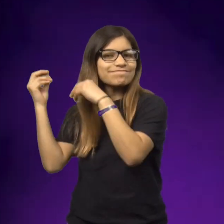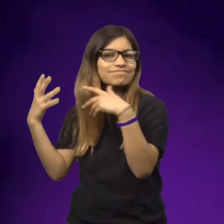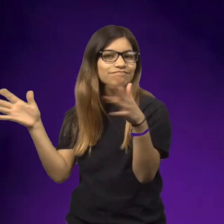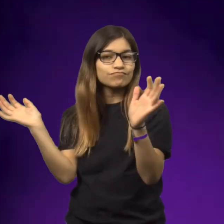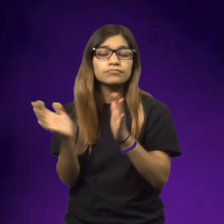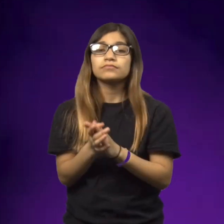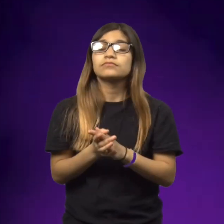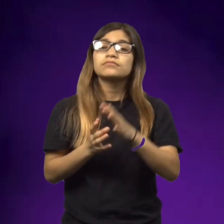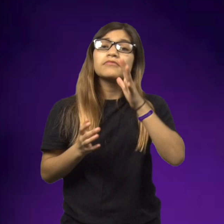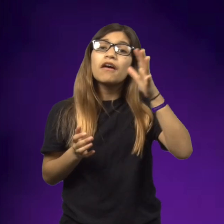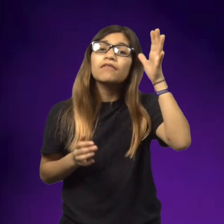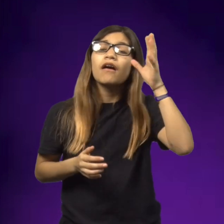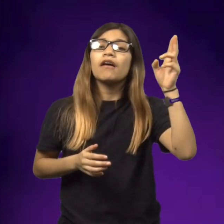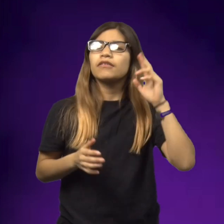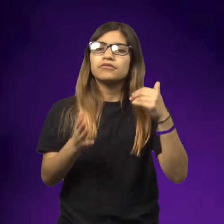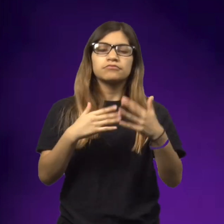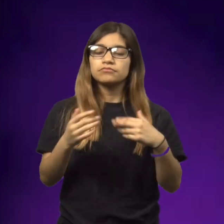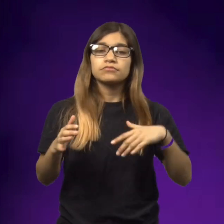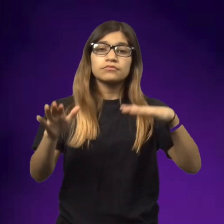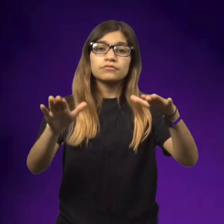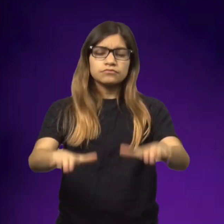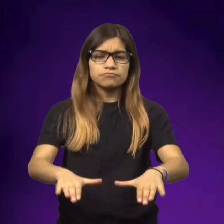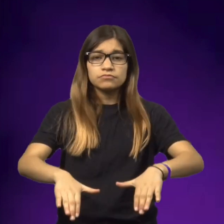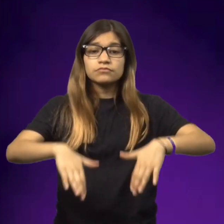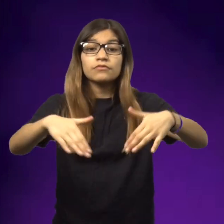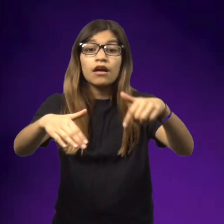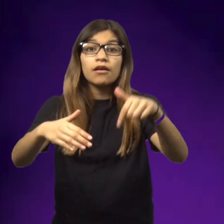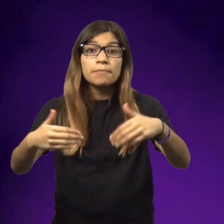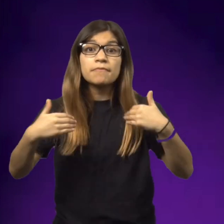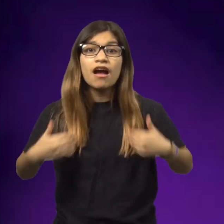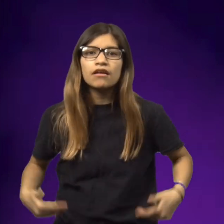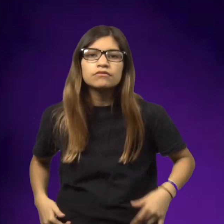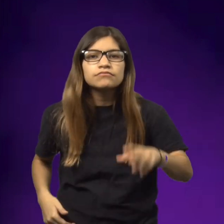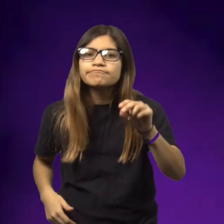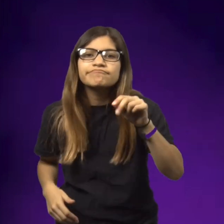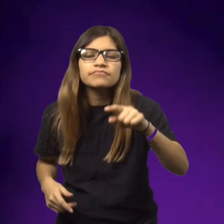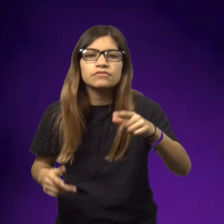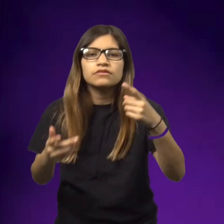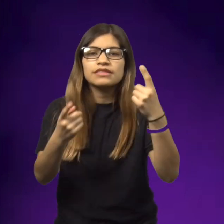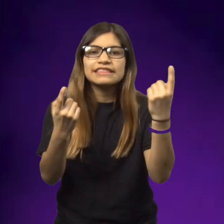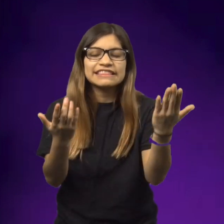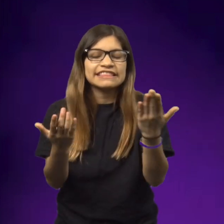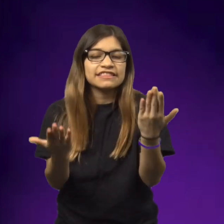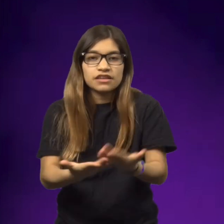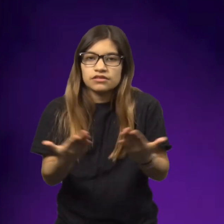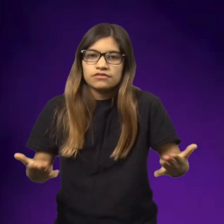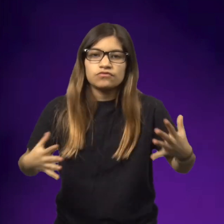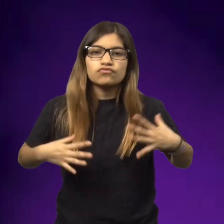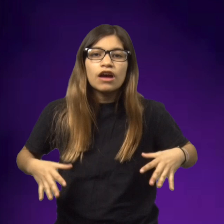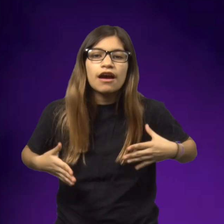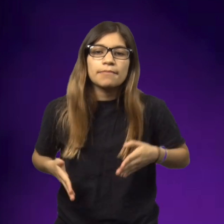The soldiers left and mom, dad, Uncle Henrik, they were all there and,